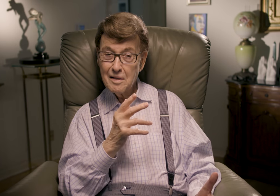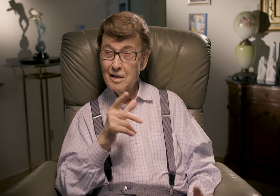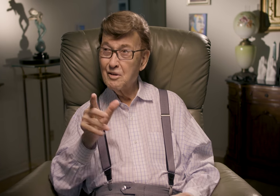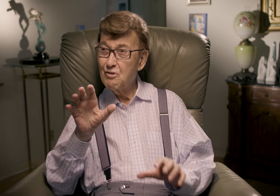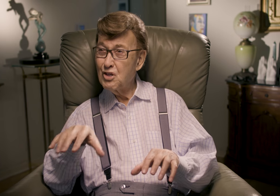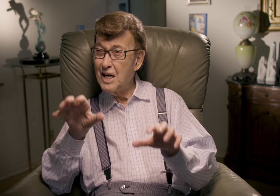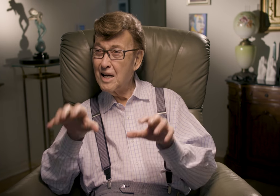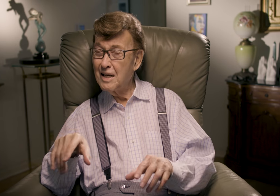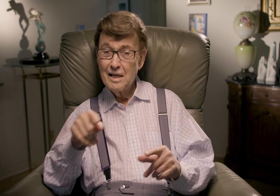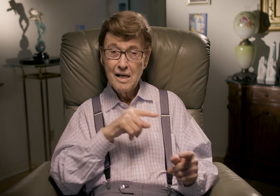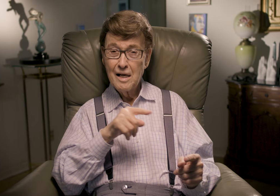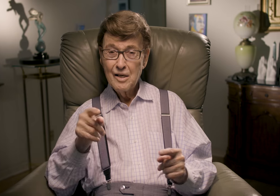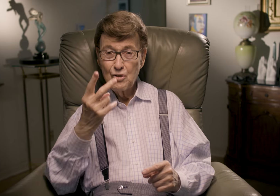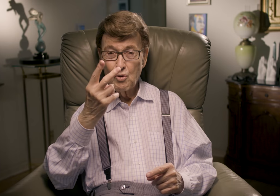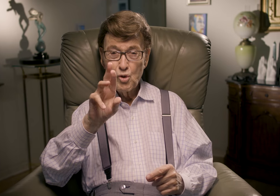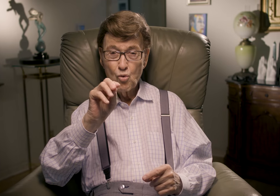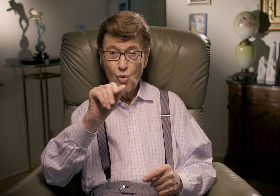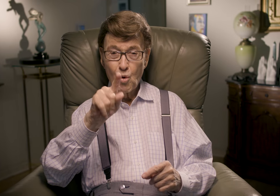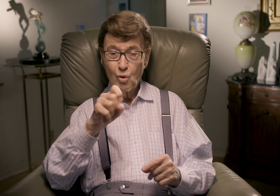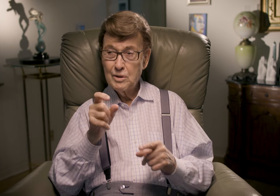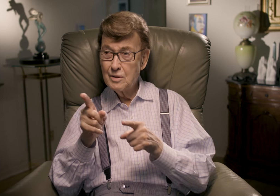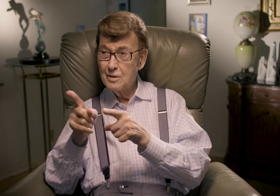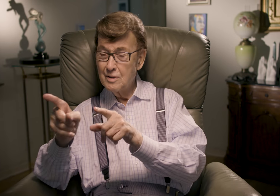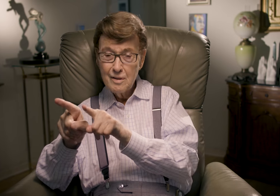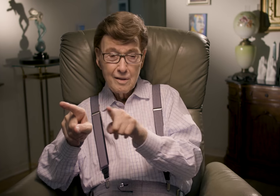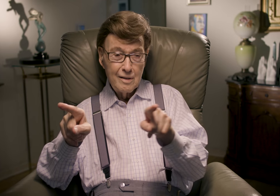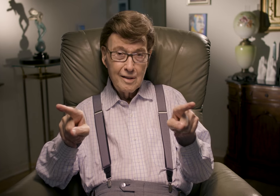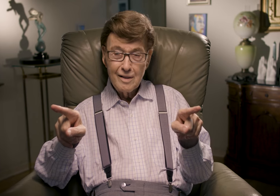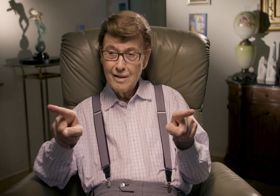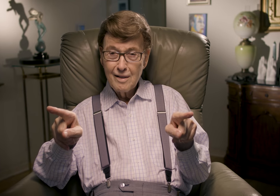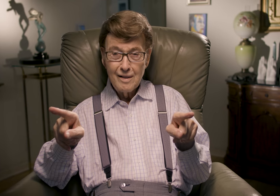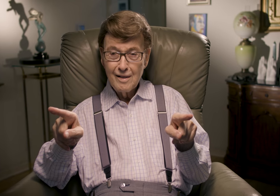There were two roads to take. One was out into the rain, and the other was the alley. I stood at this fork deciding.